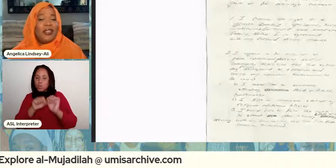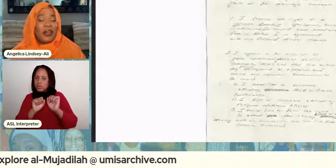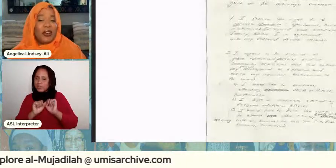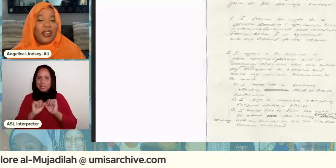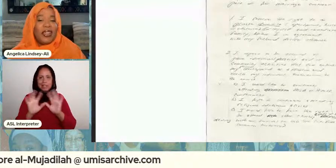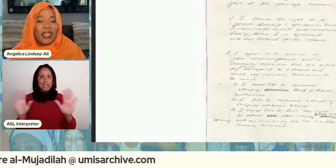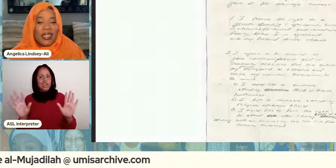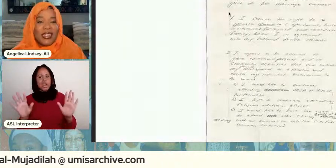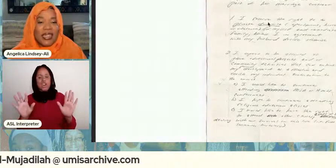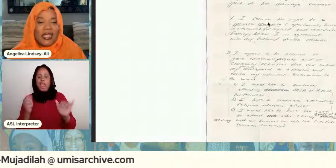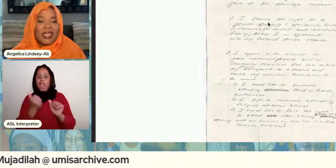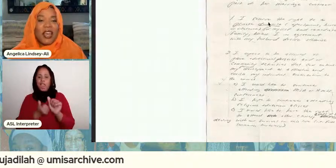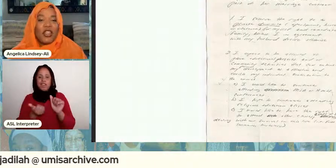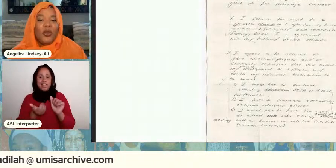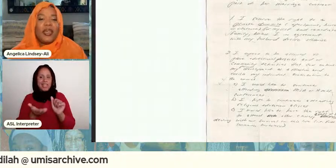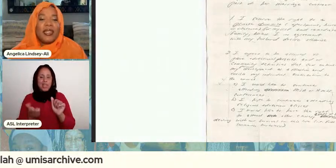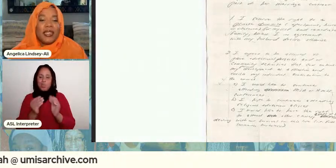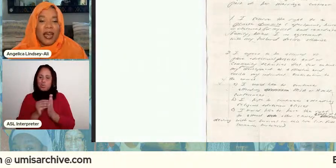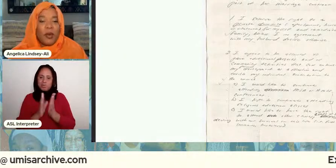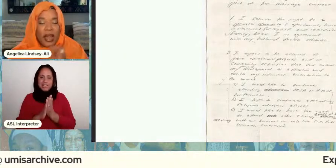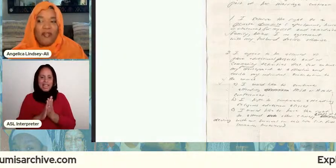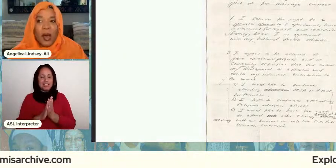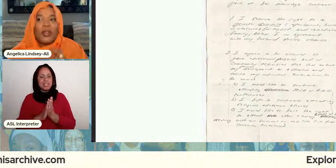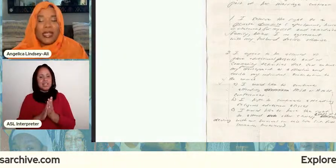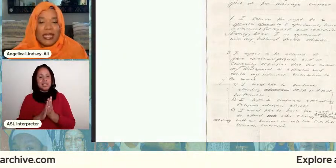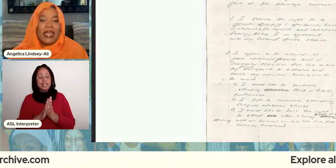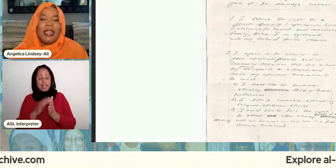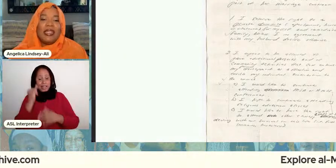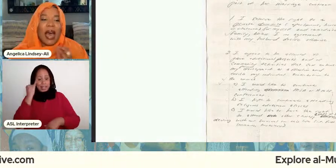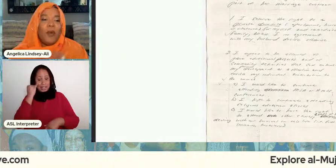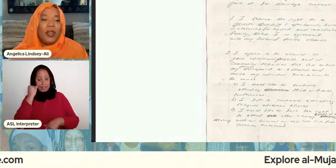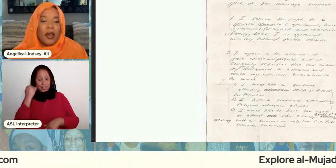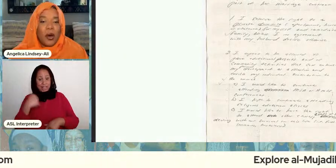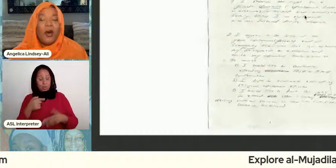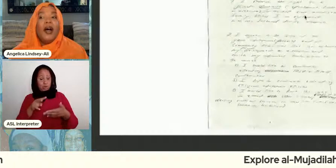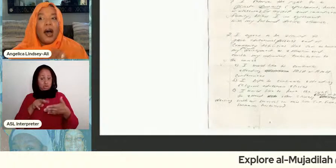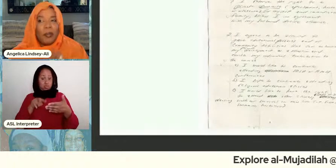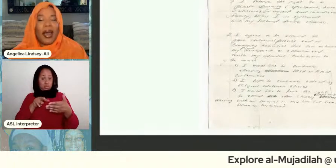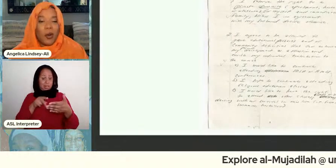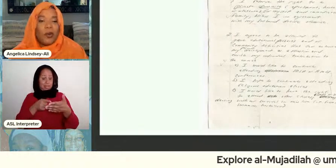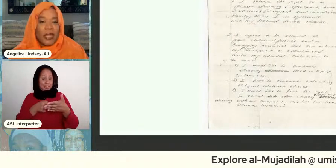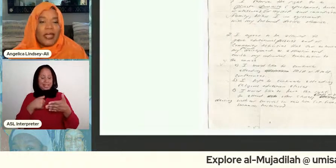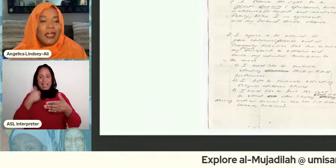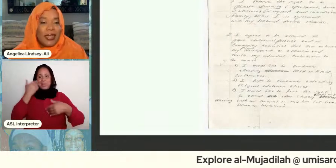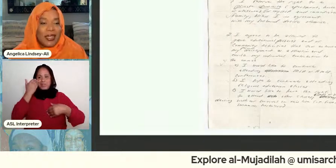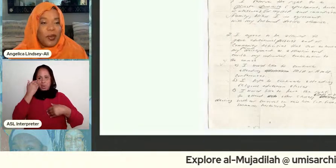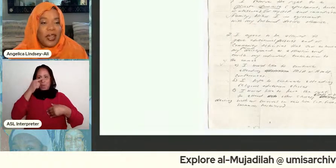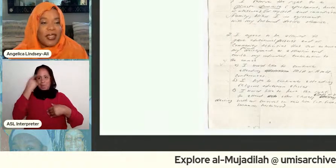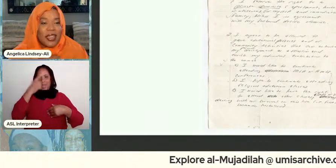unturned it this this you can t if i were to see this i would know a black woman did this because